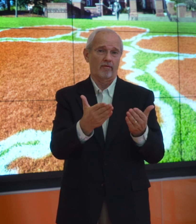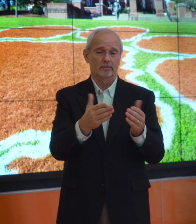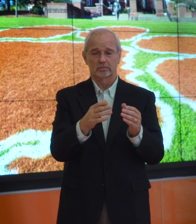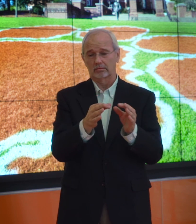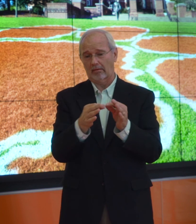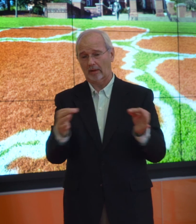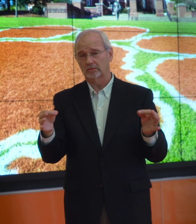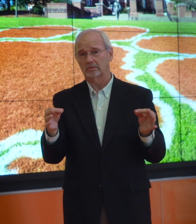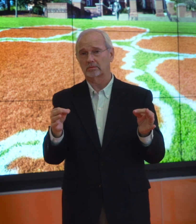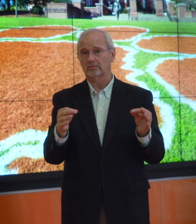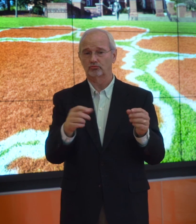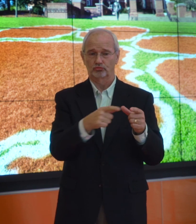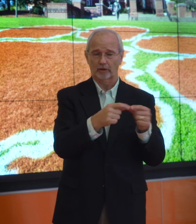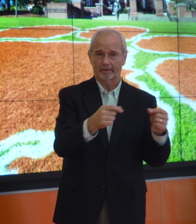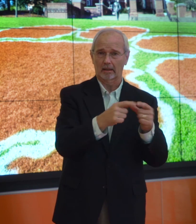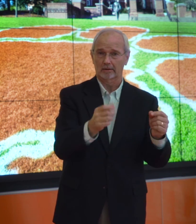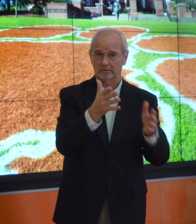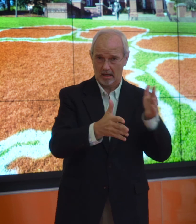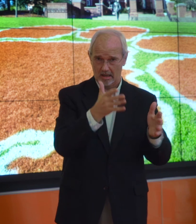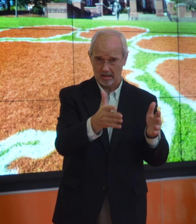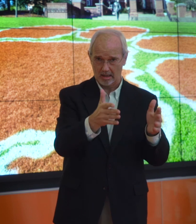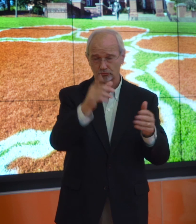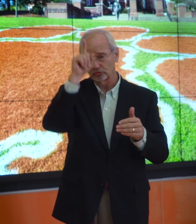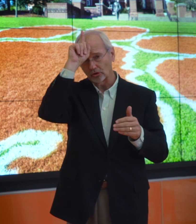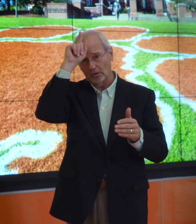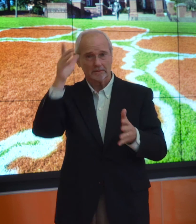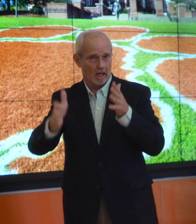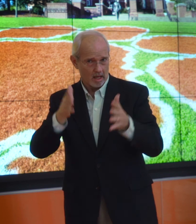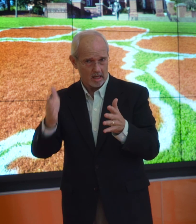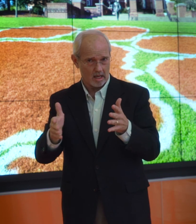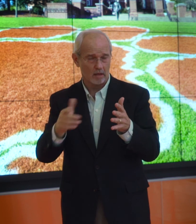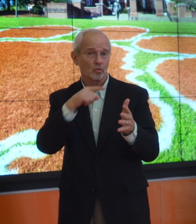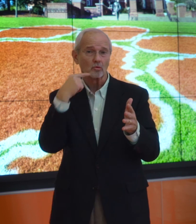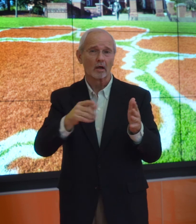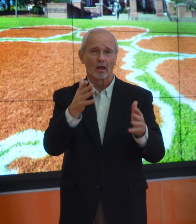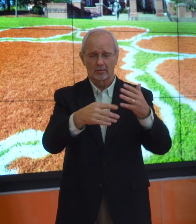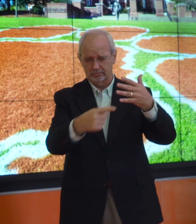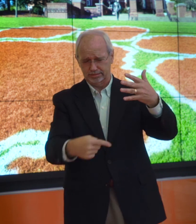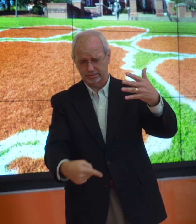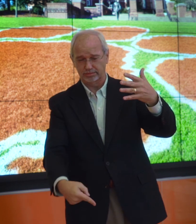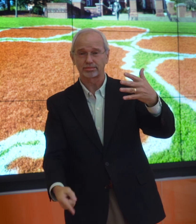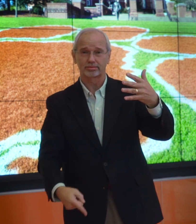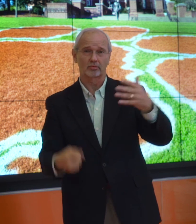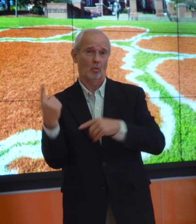languages in Japanese signs, German signs, Russian signs